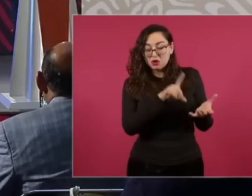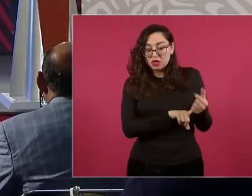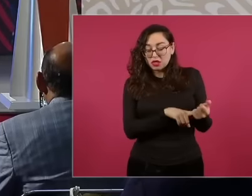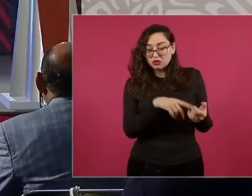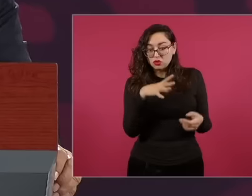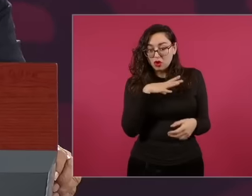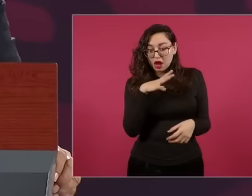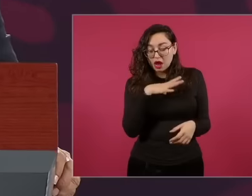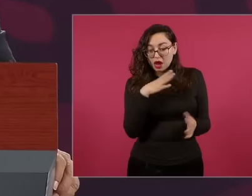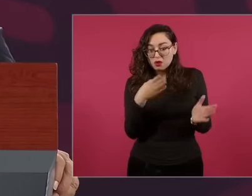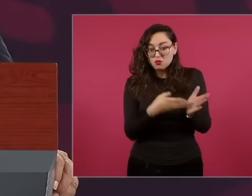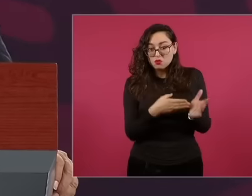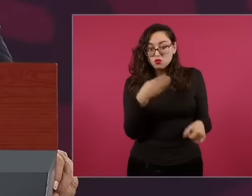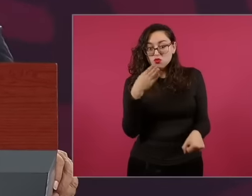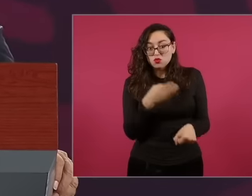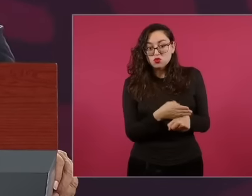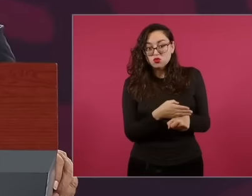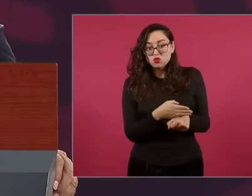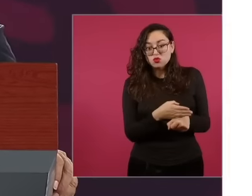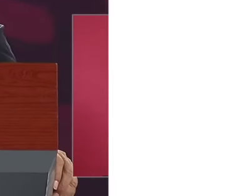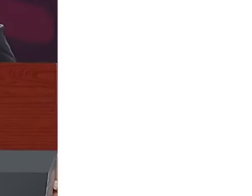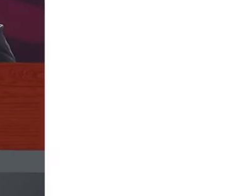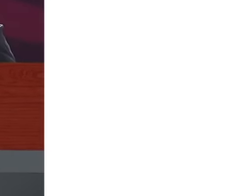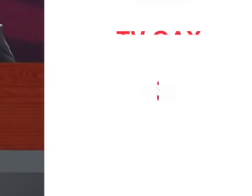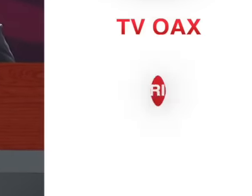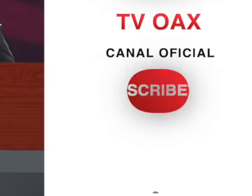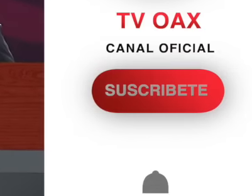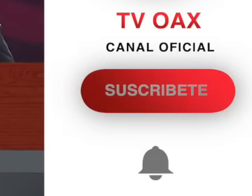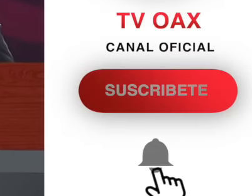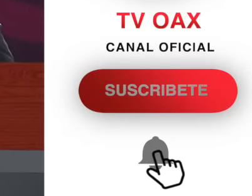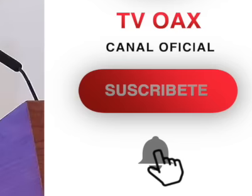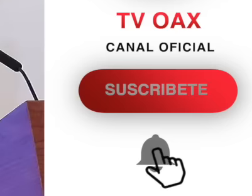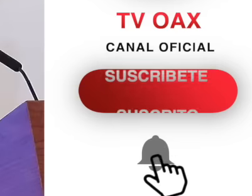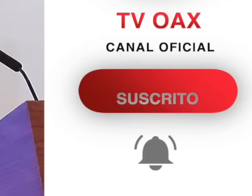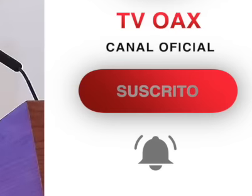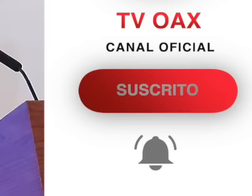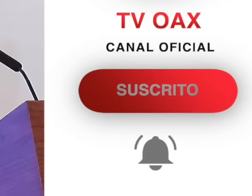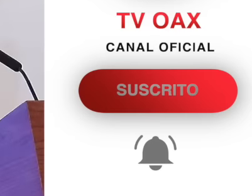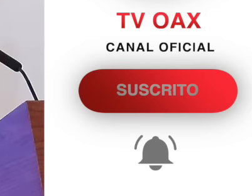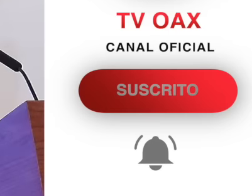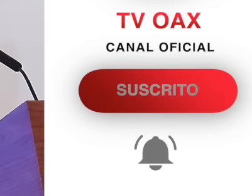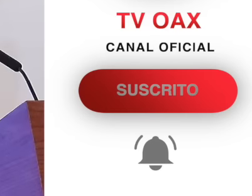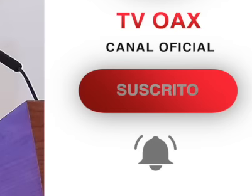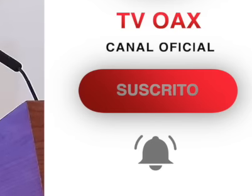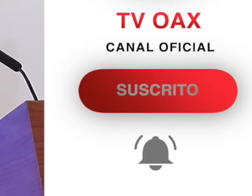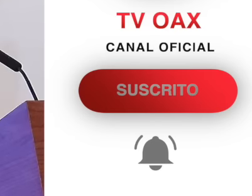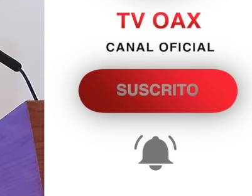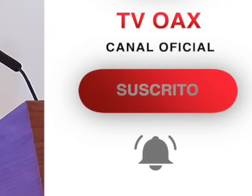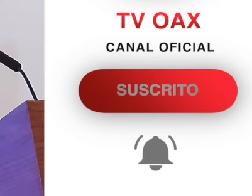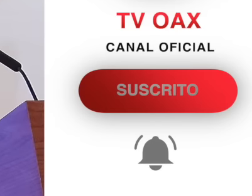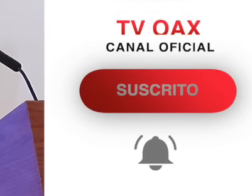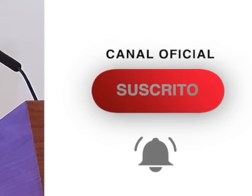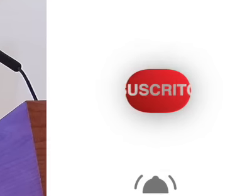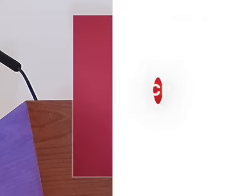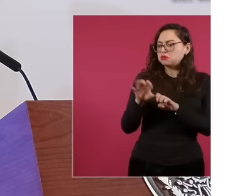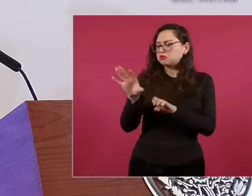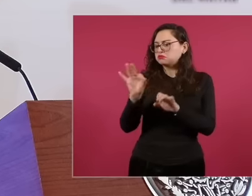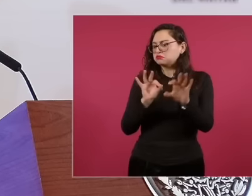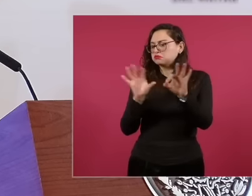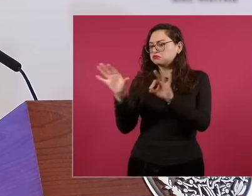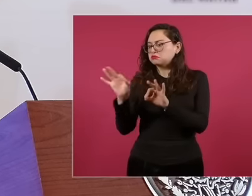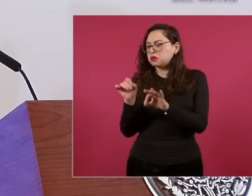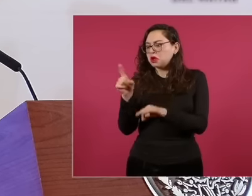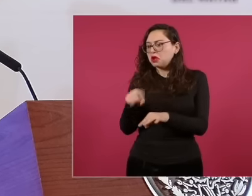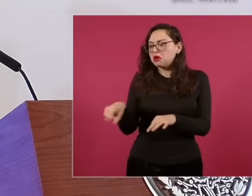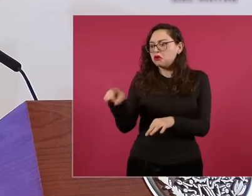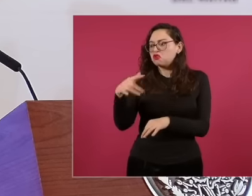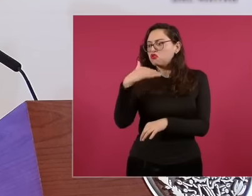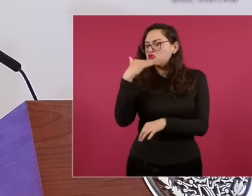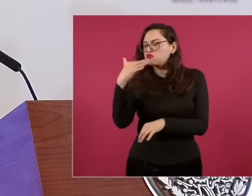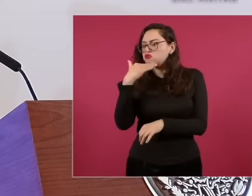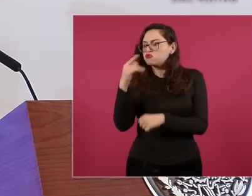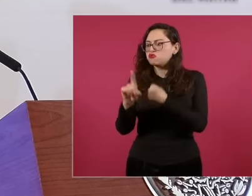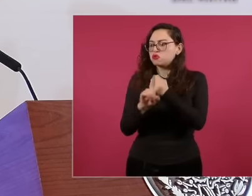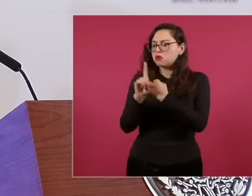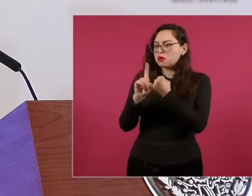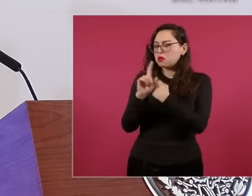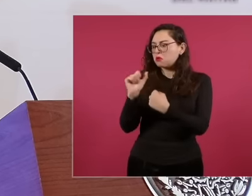we chose the cabinet very well so that we would not have a problem the legal sherer no